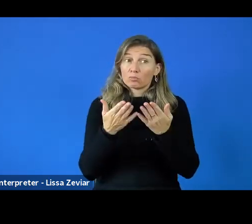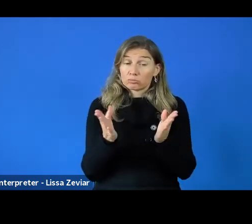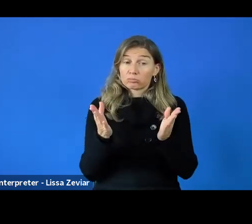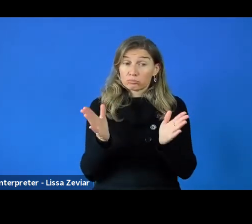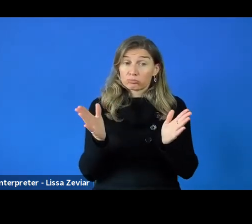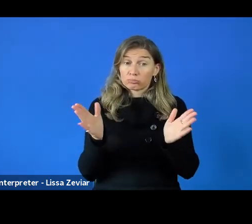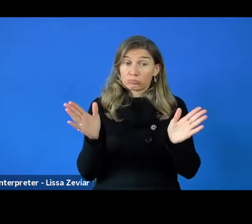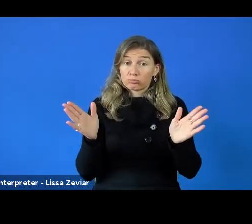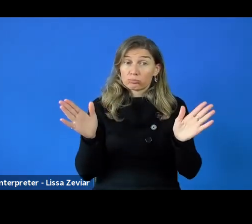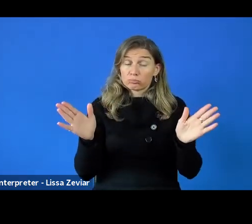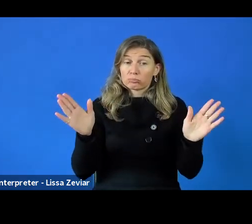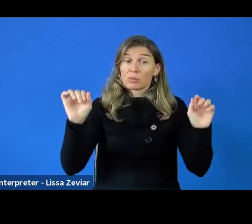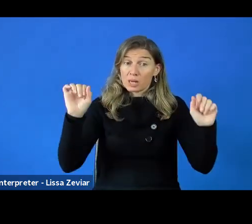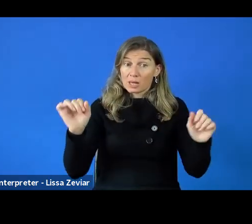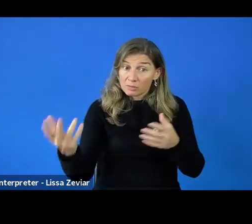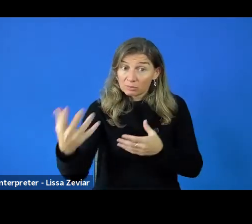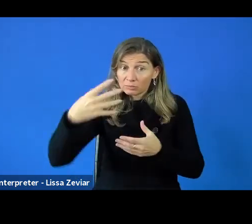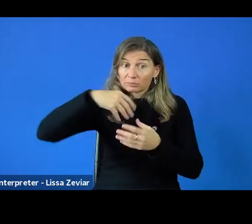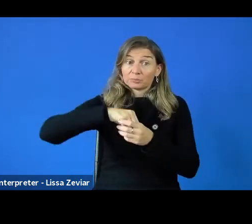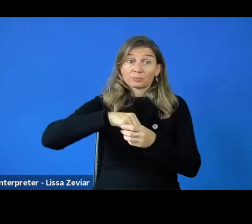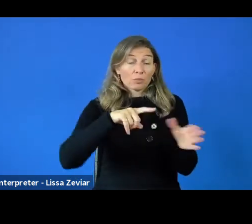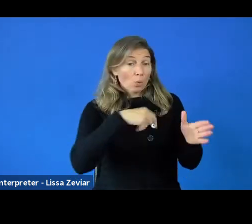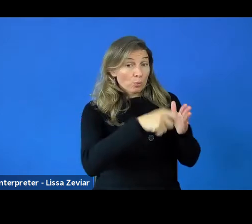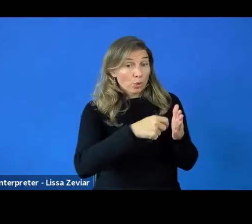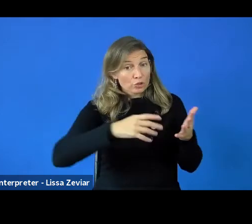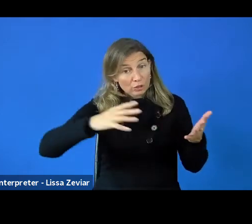and having the chance to participate in any European project.